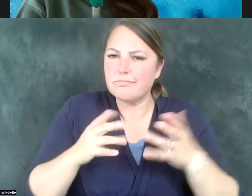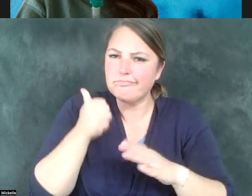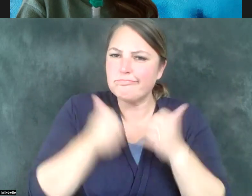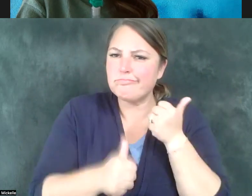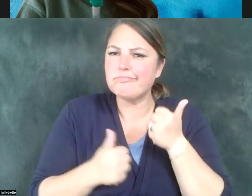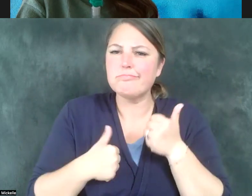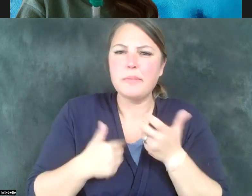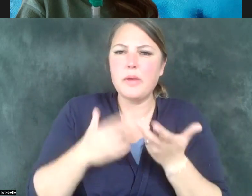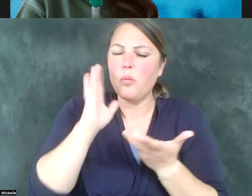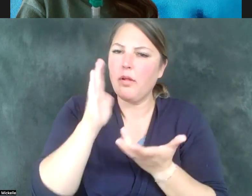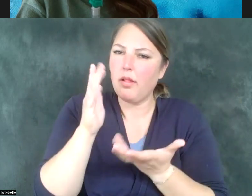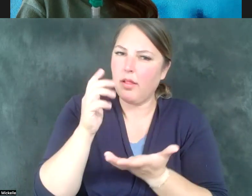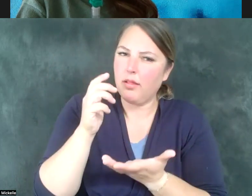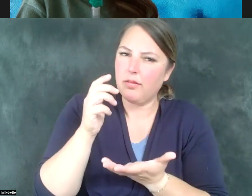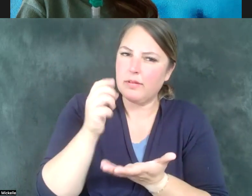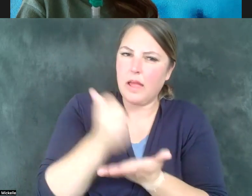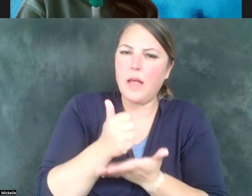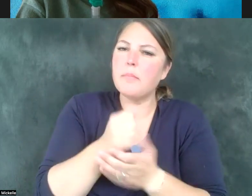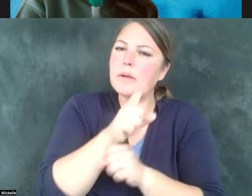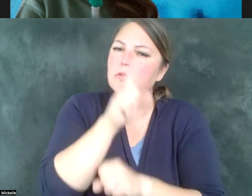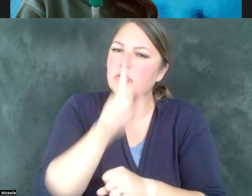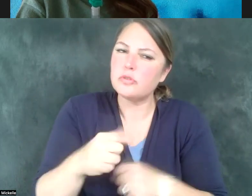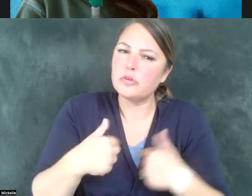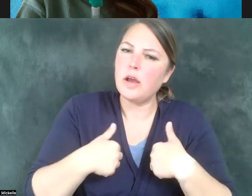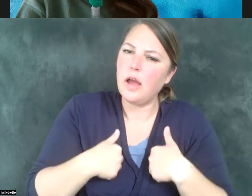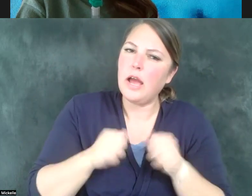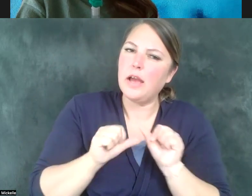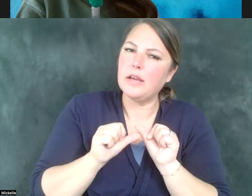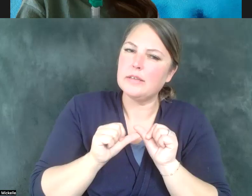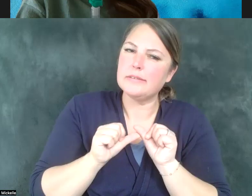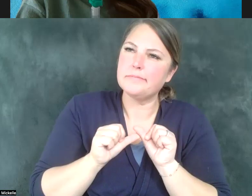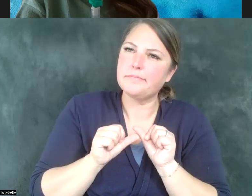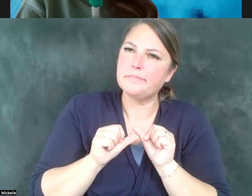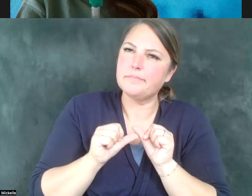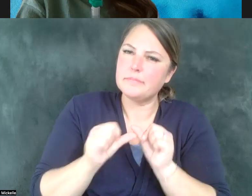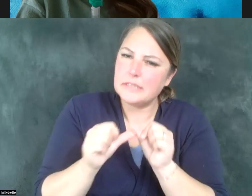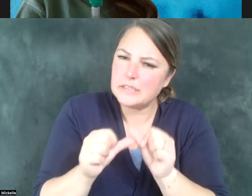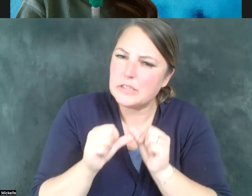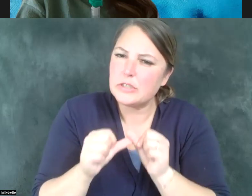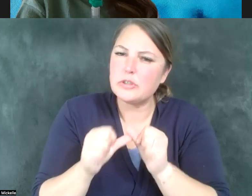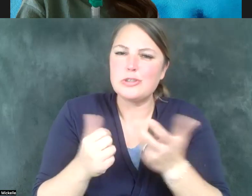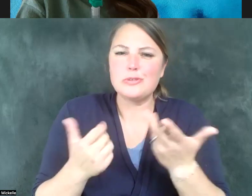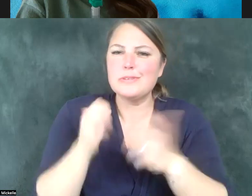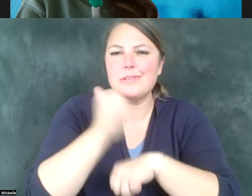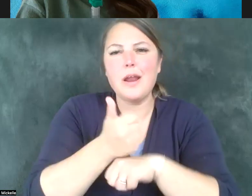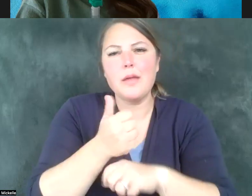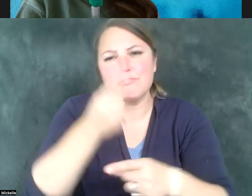ensure that I continue to make, to have policies and act and speak in a way